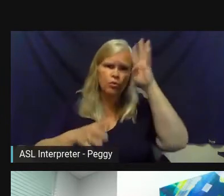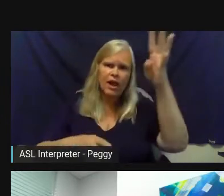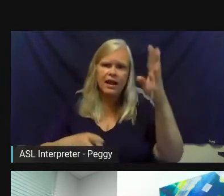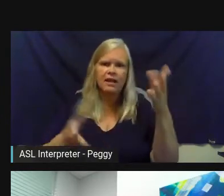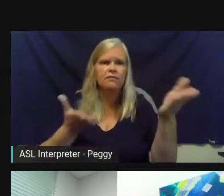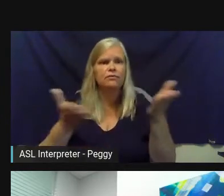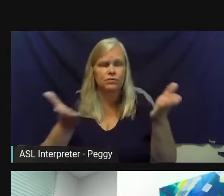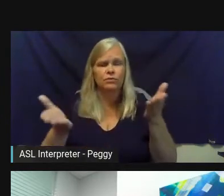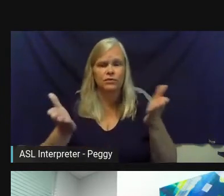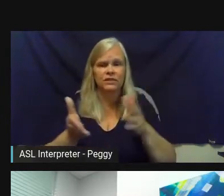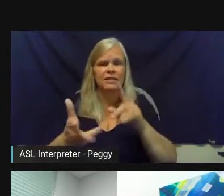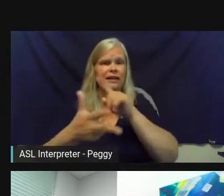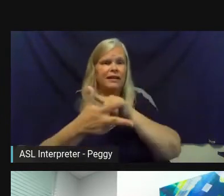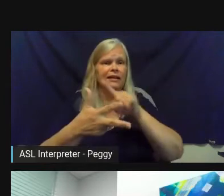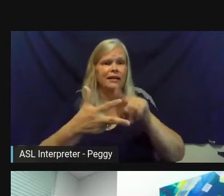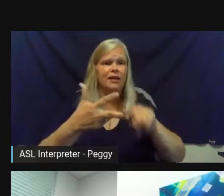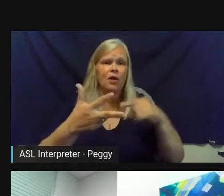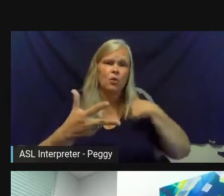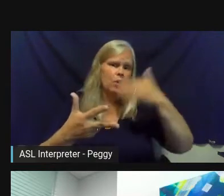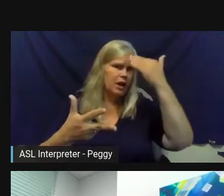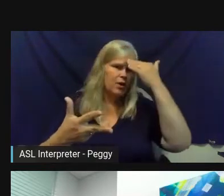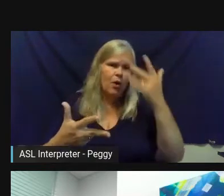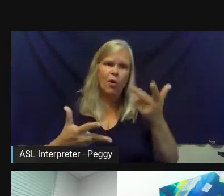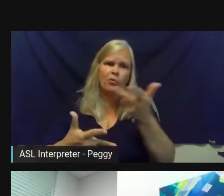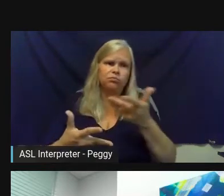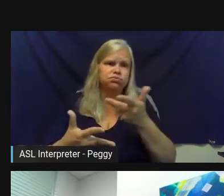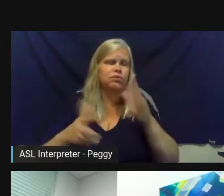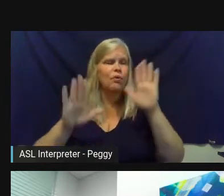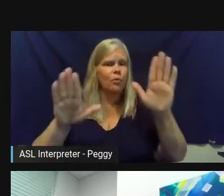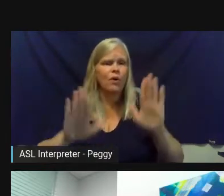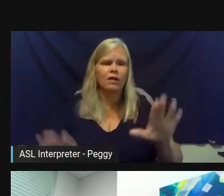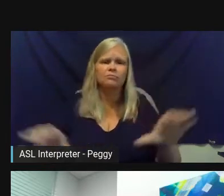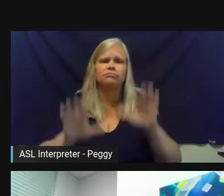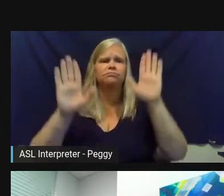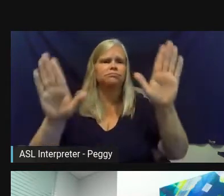We know these folks well. They do such incredible work here in Des Moines.